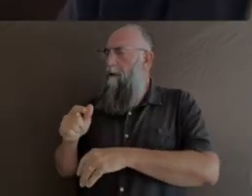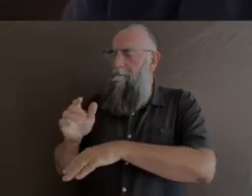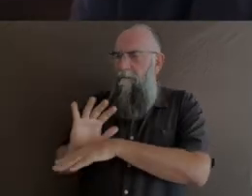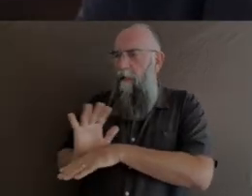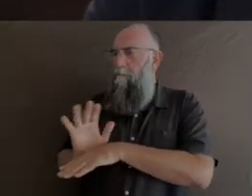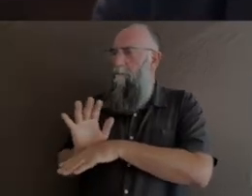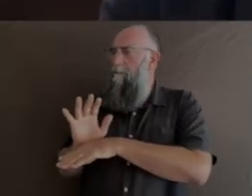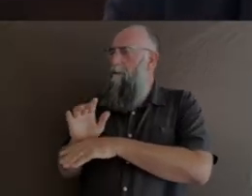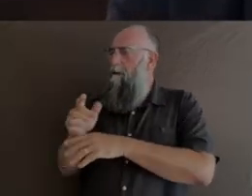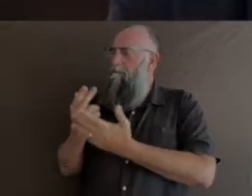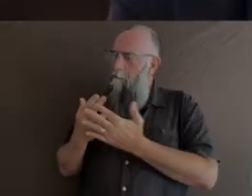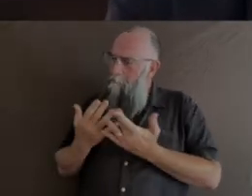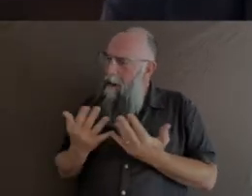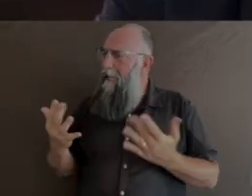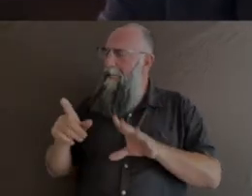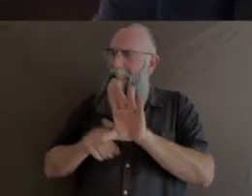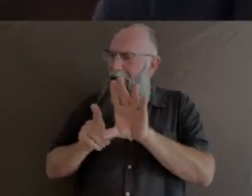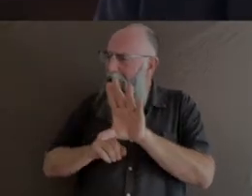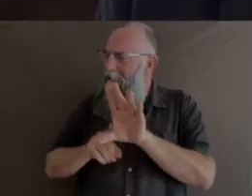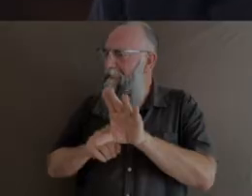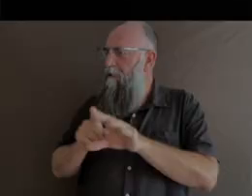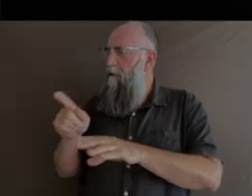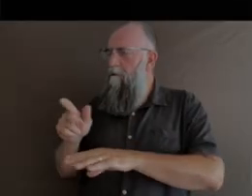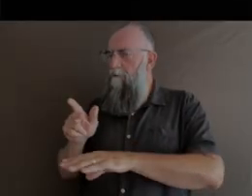This is an image, of a sort of film shoot in motion.